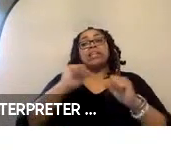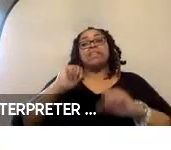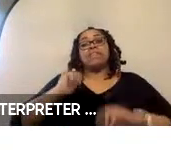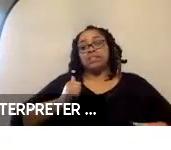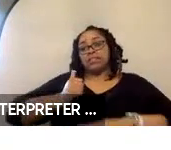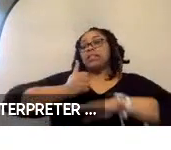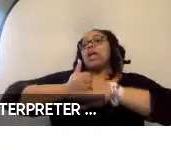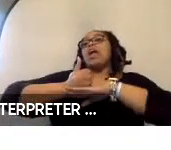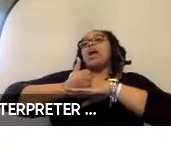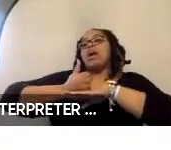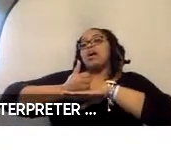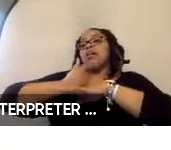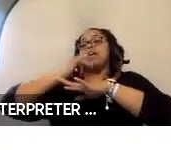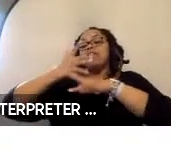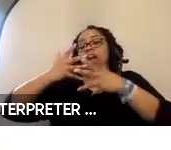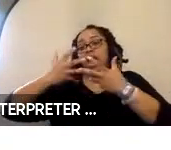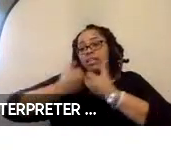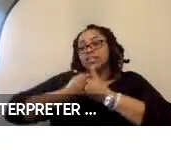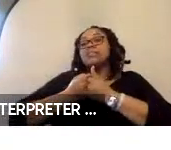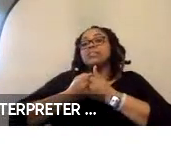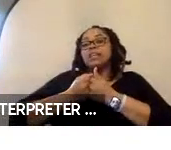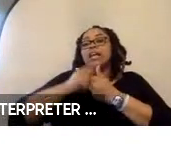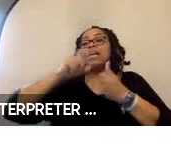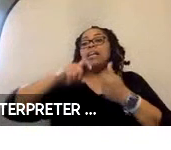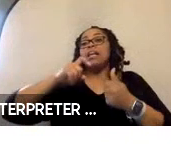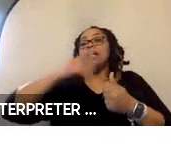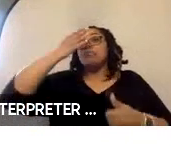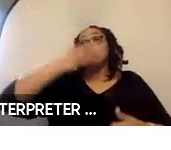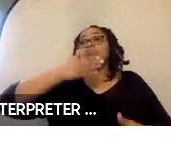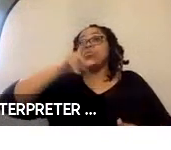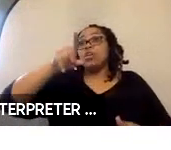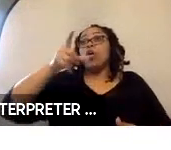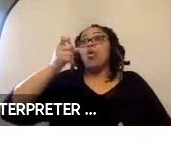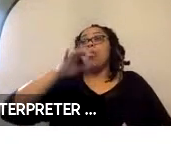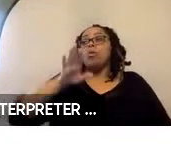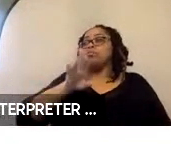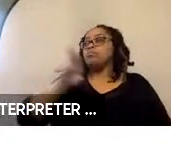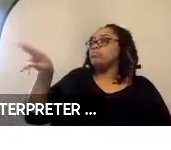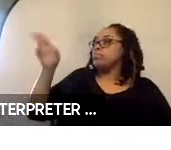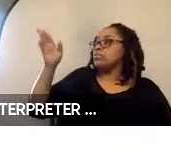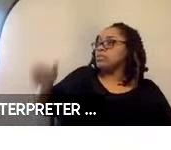the collision, it does need to be either forward- or side-facing. So, that is -- you know one